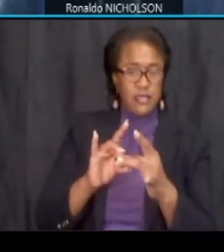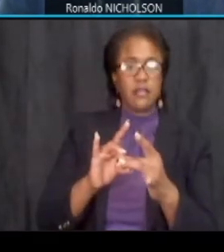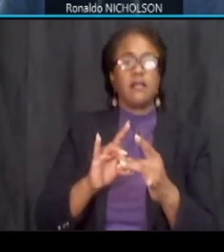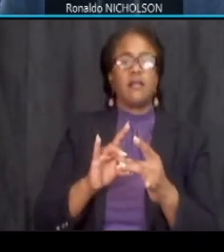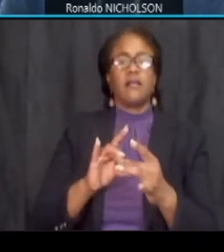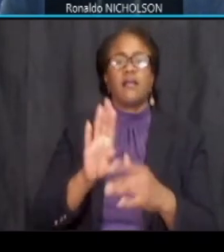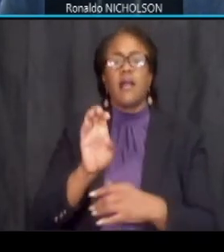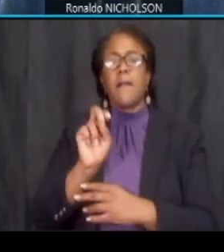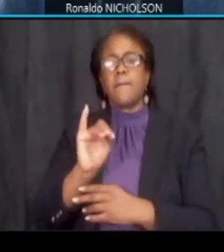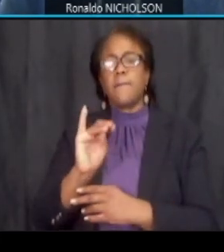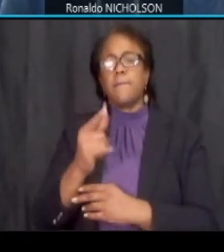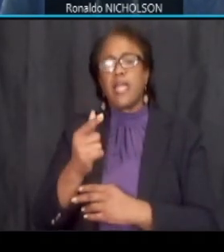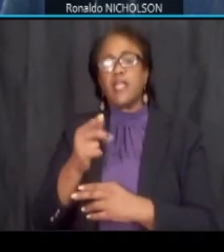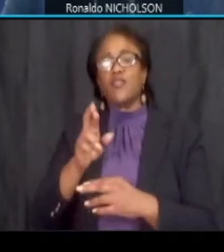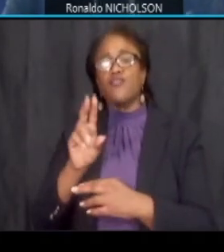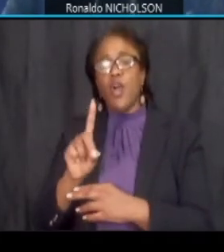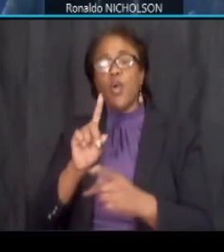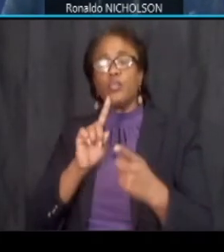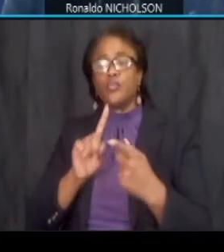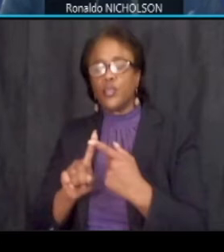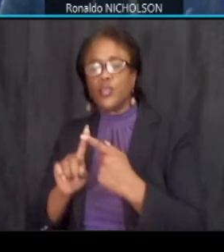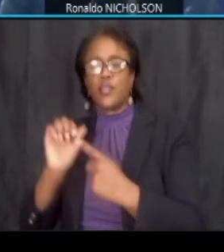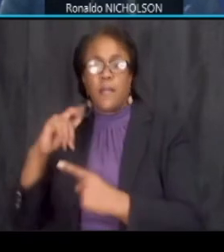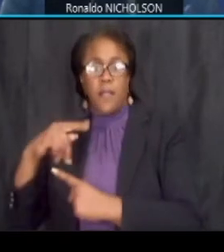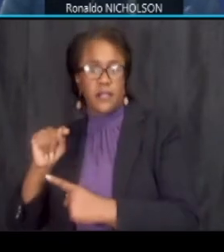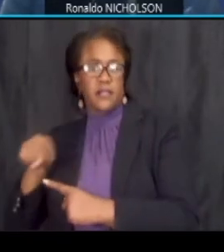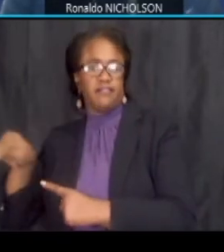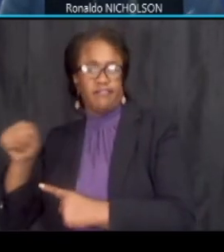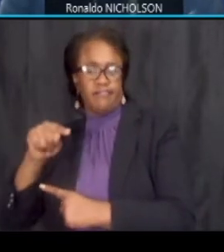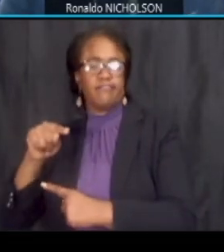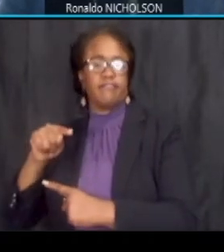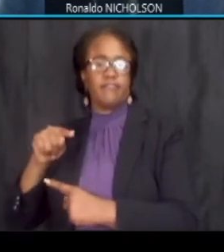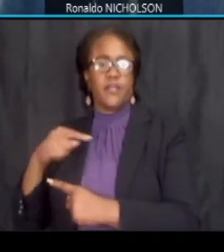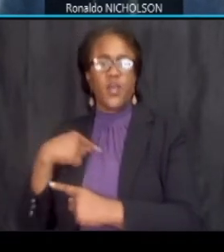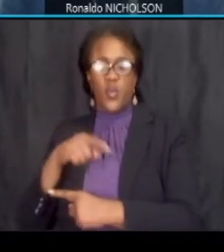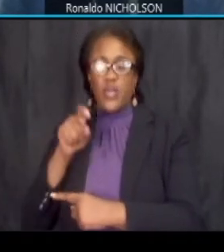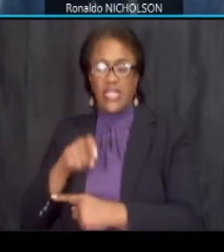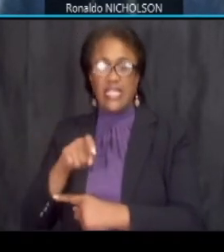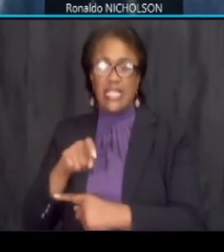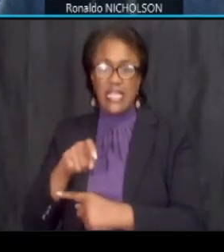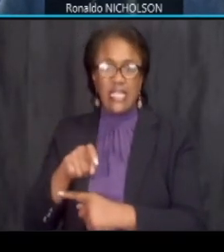properties we see these easiness being made needed throughout the duration of construction maybe